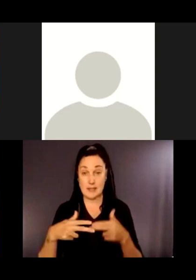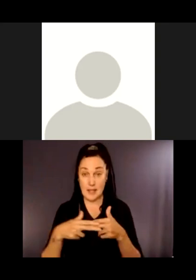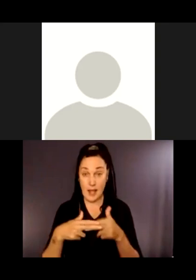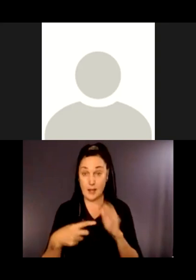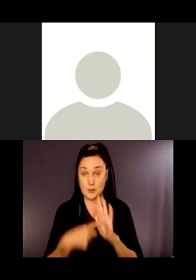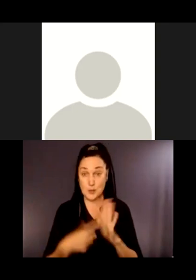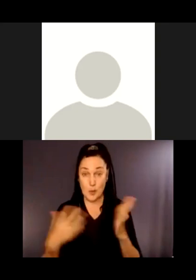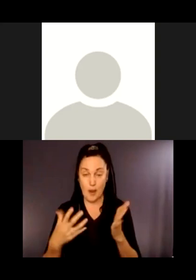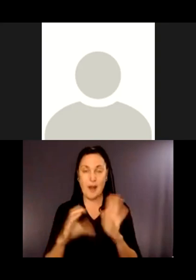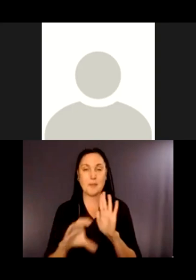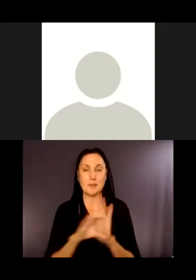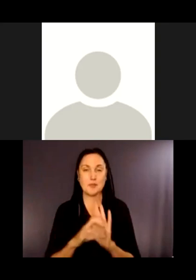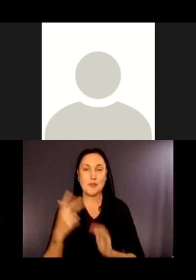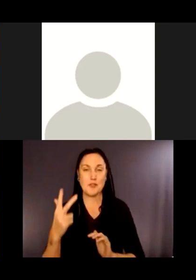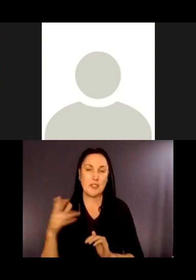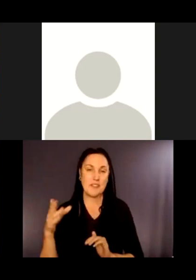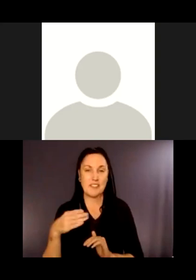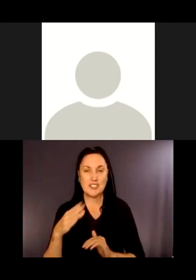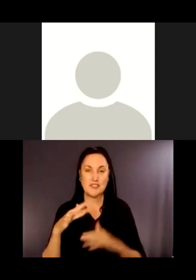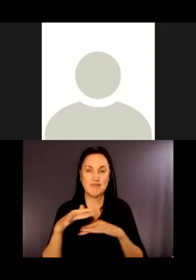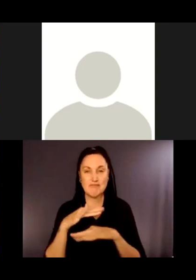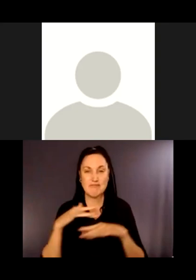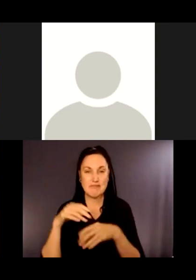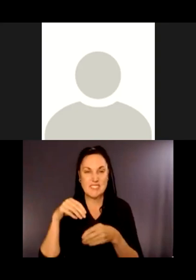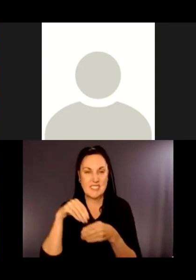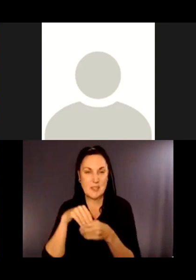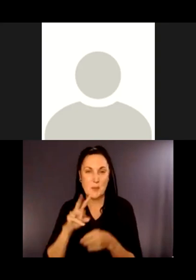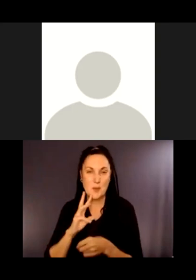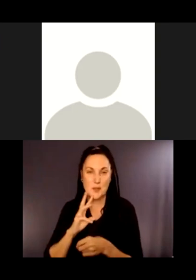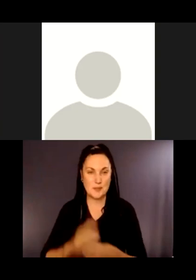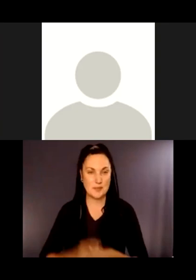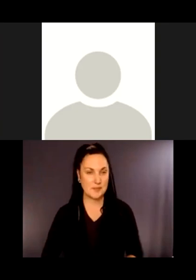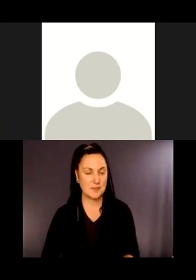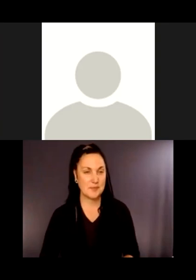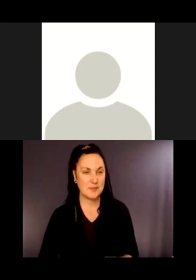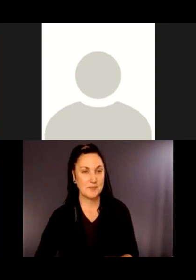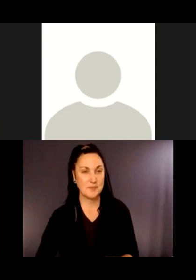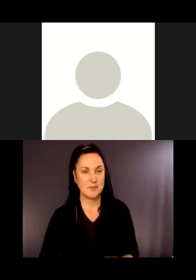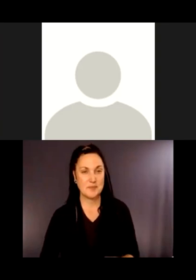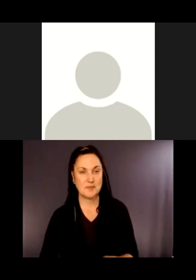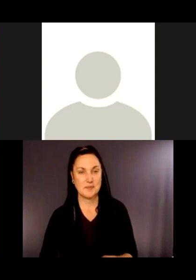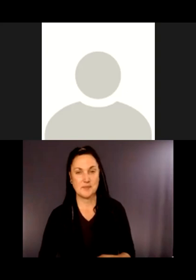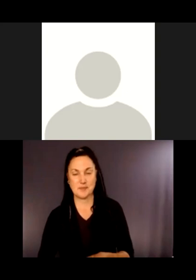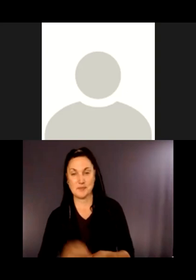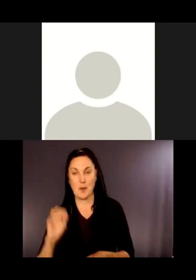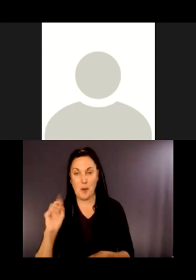some shallow water. All right.